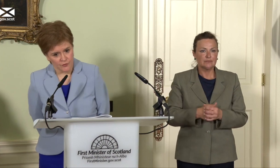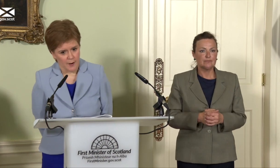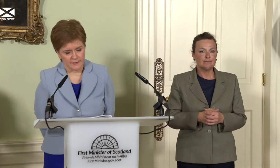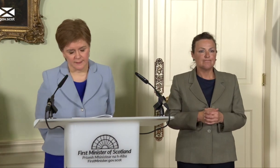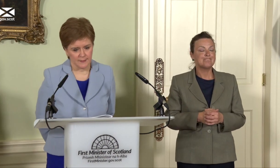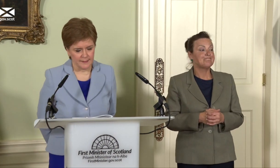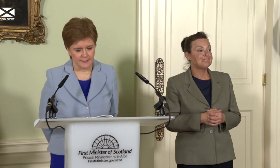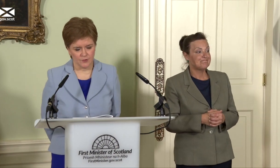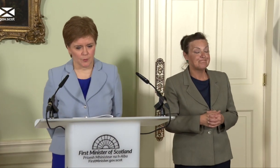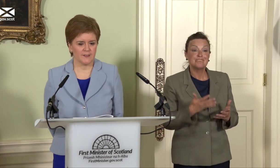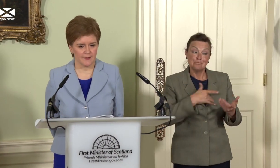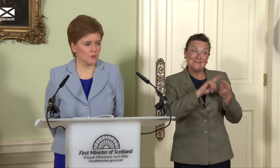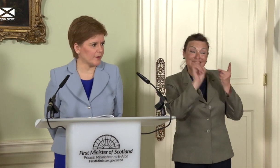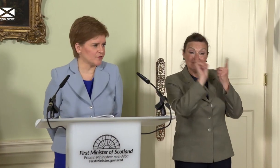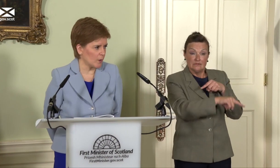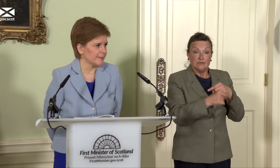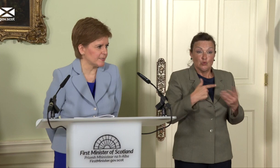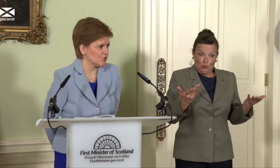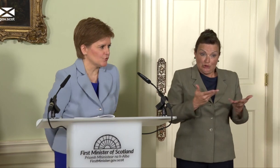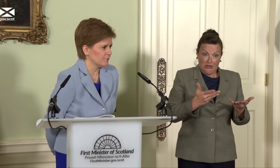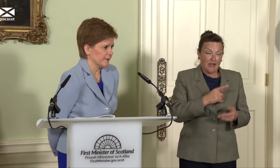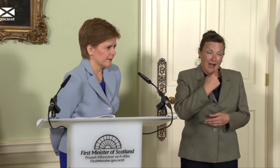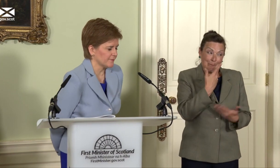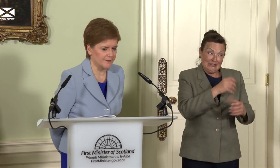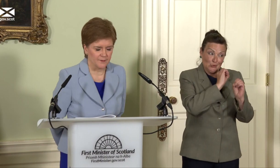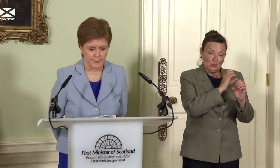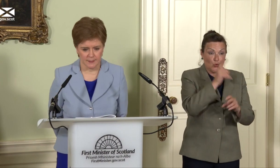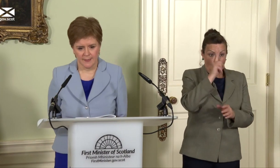remarks and in responses to several questions, what I intend to do there, and I’ve been